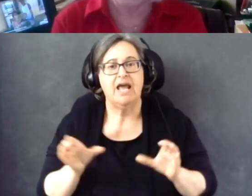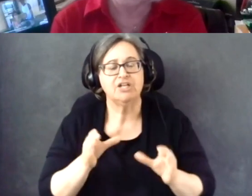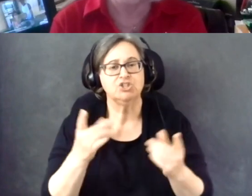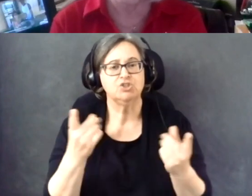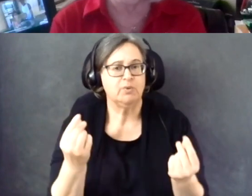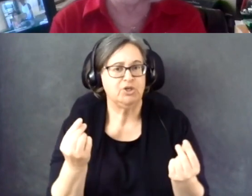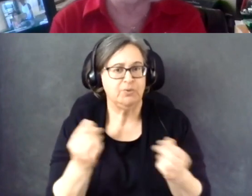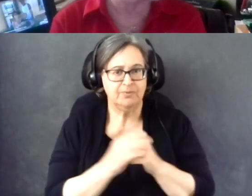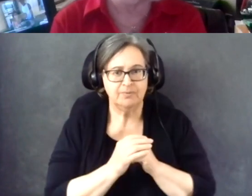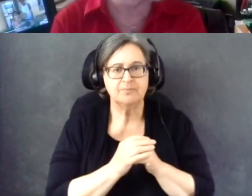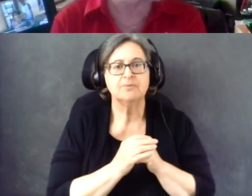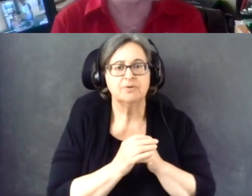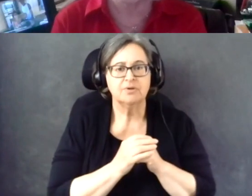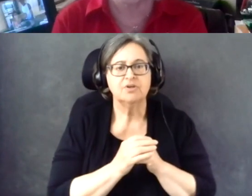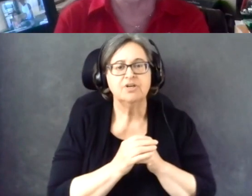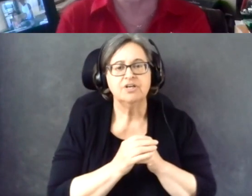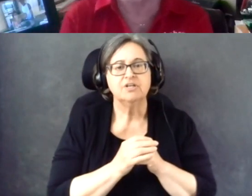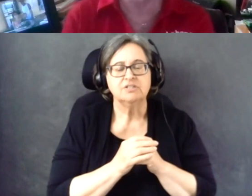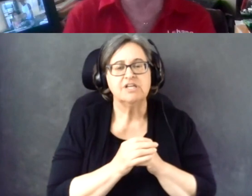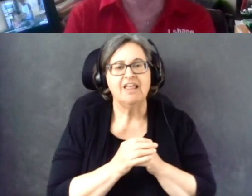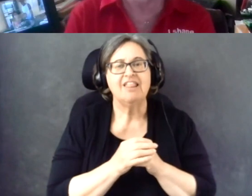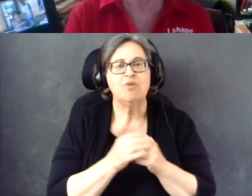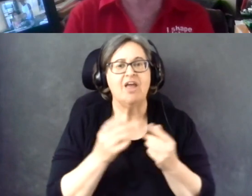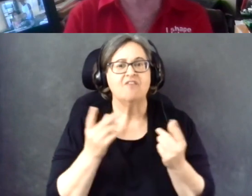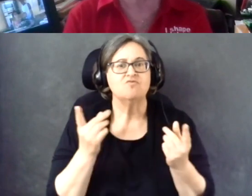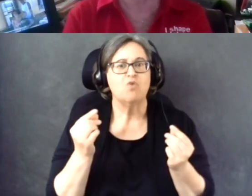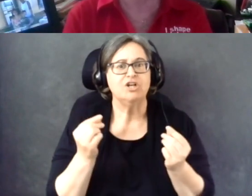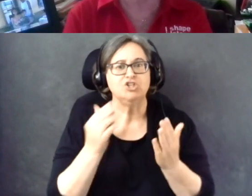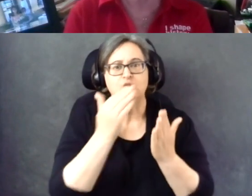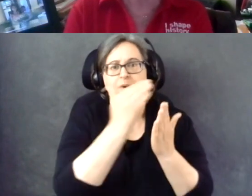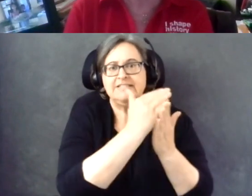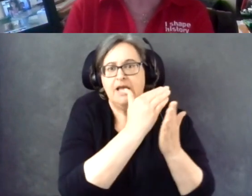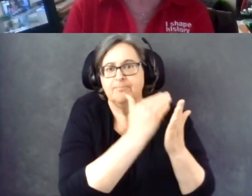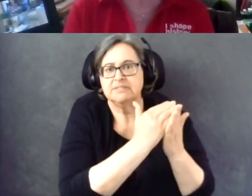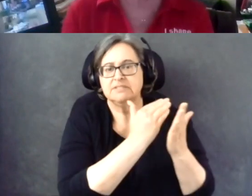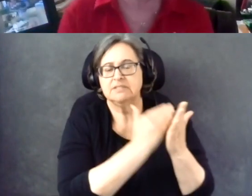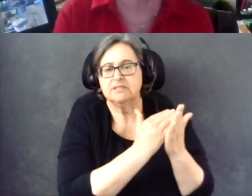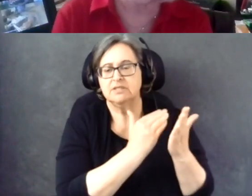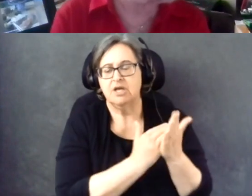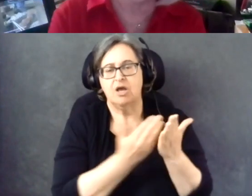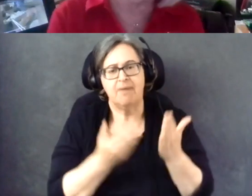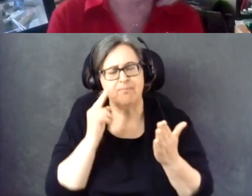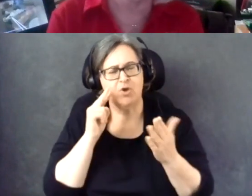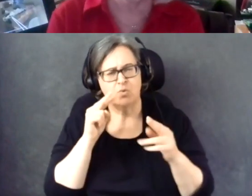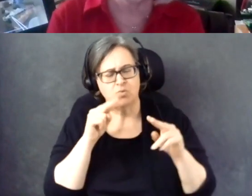And it's within those action steps that you might look at to see if they will help you